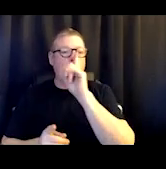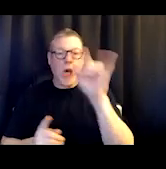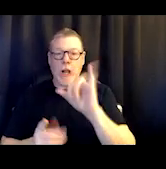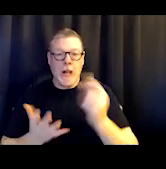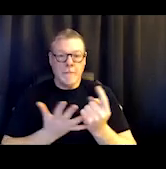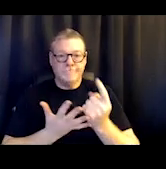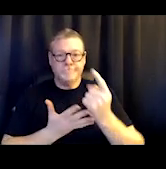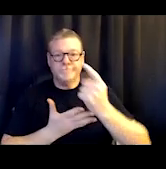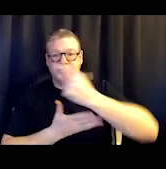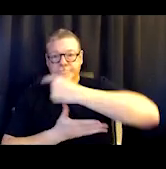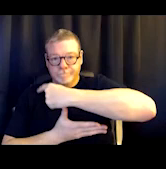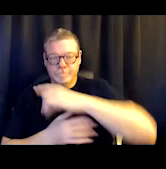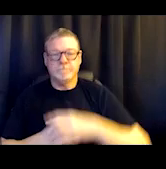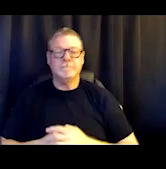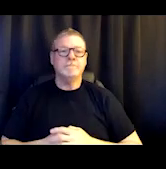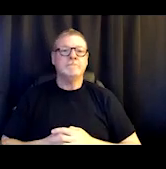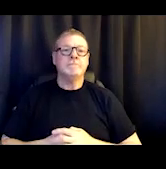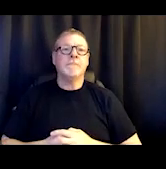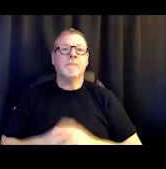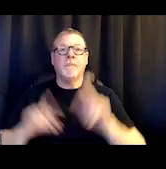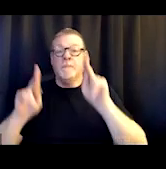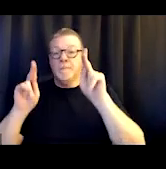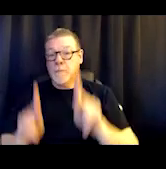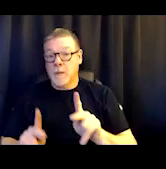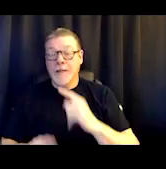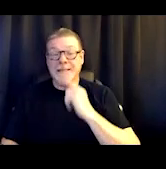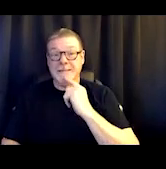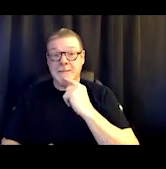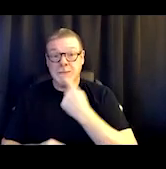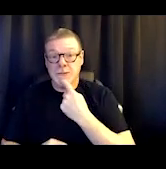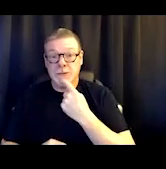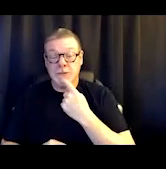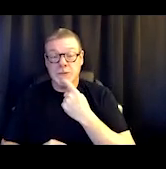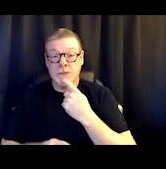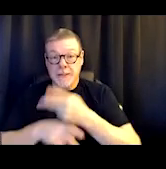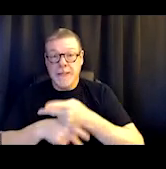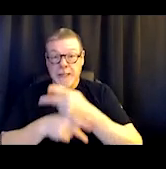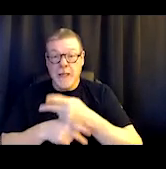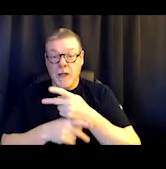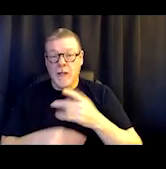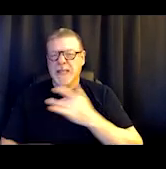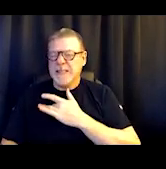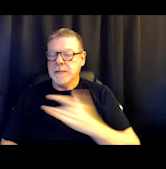So let's say that somebody is in, acute care is one of the places where people will come from,